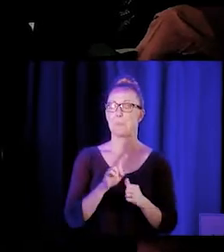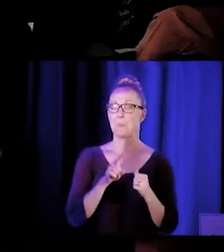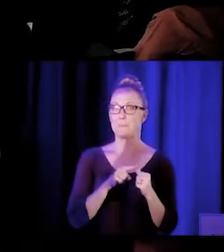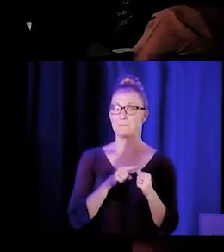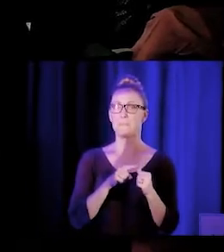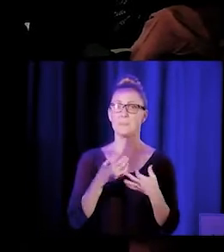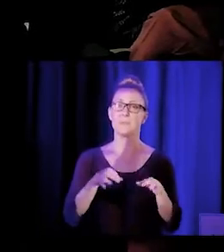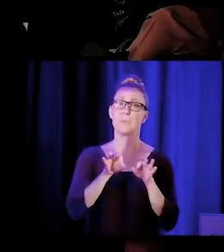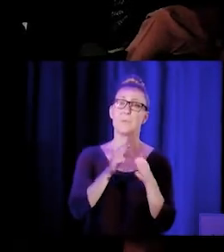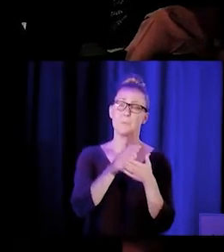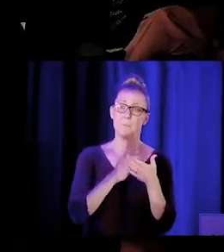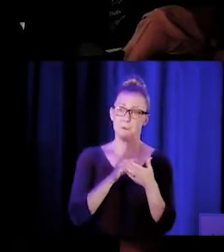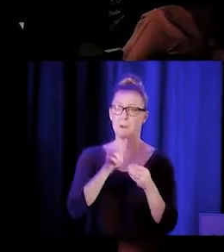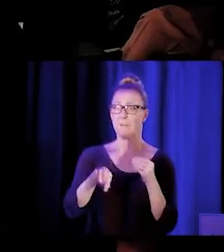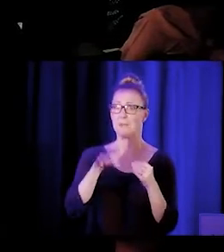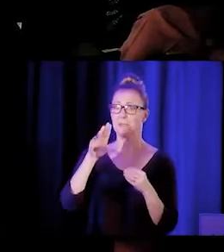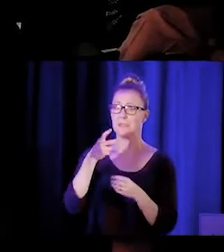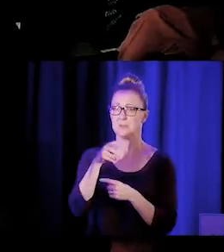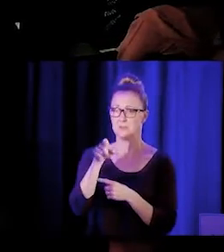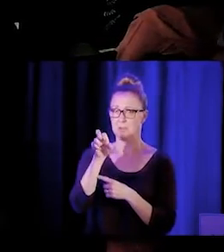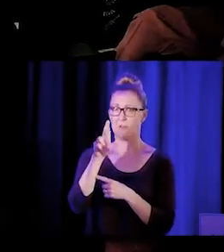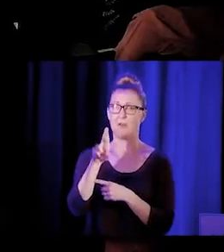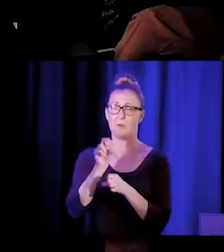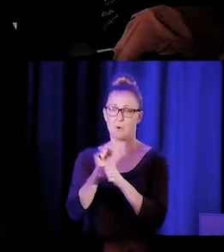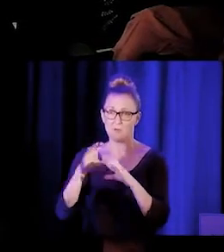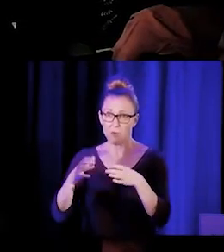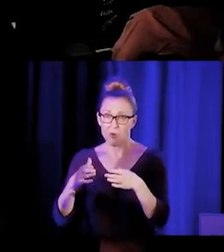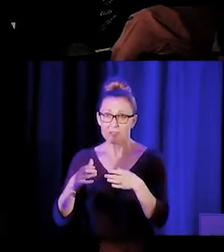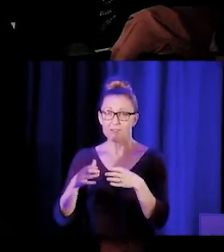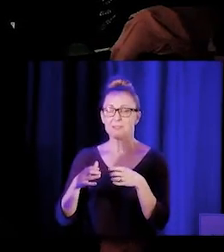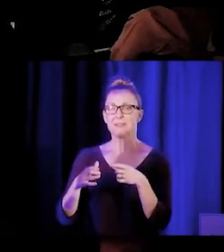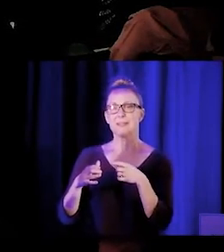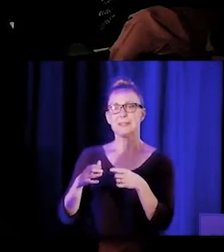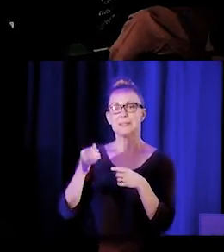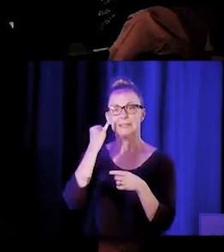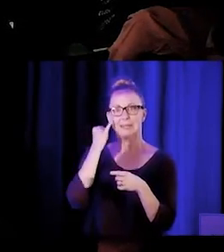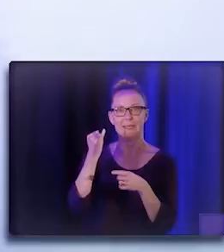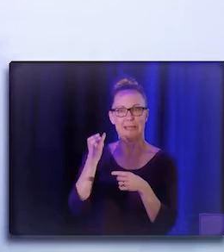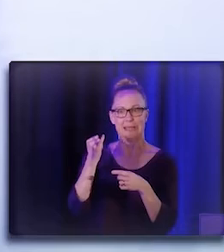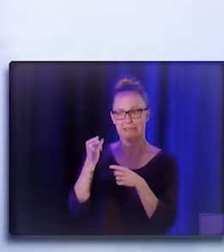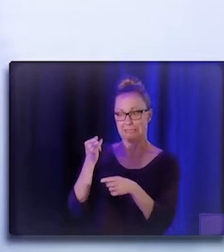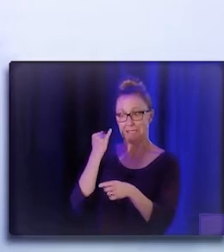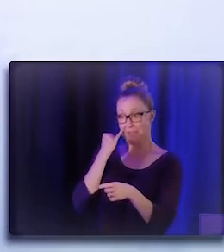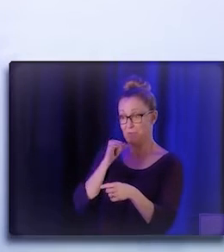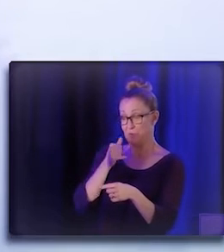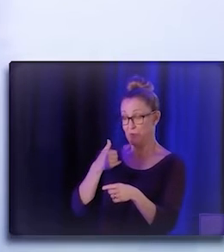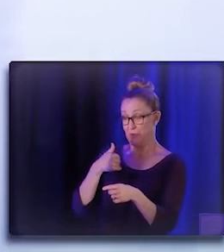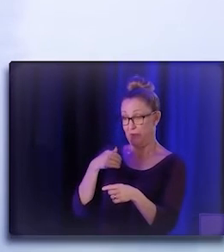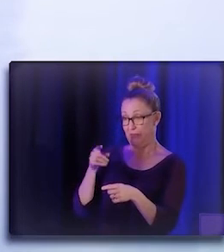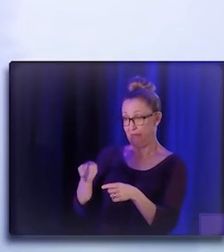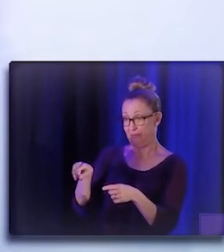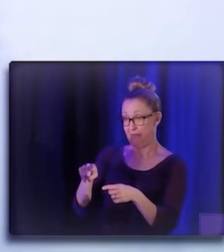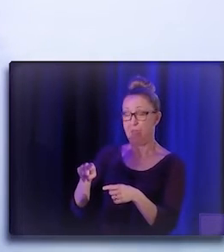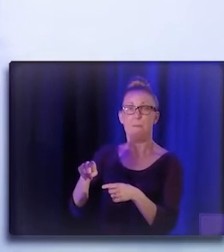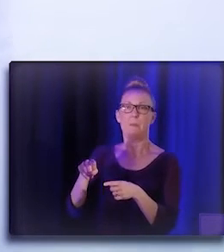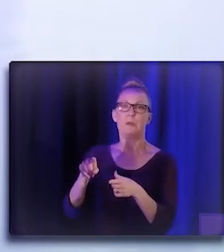and Promotores workforce is the premise of nothing about us without us. The American Public Health Association